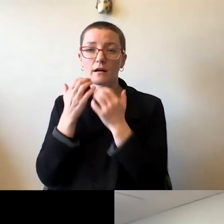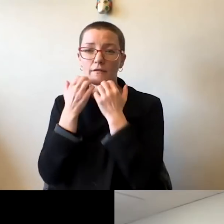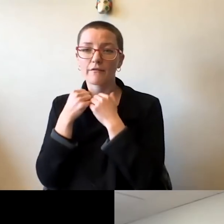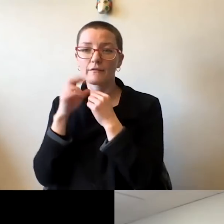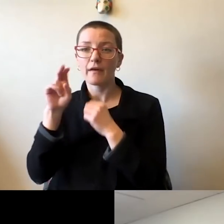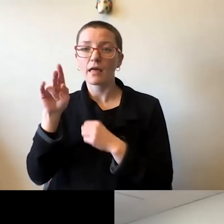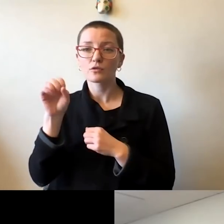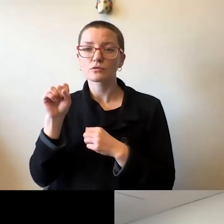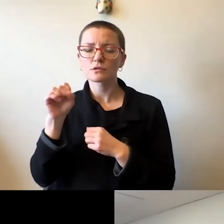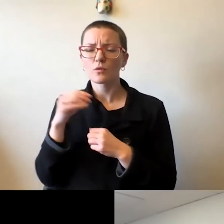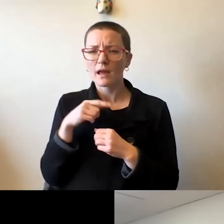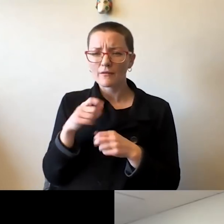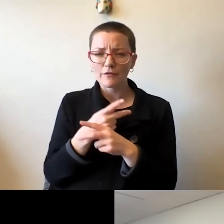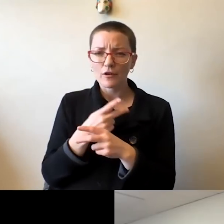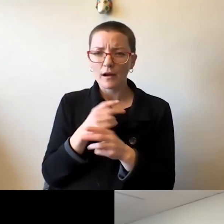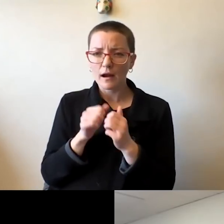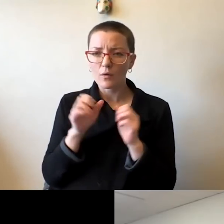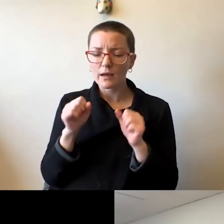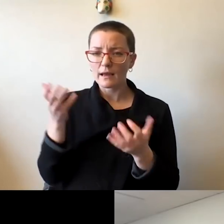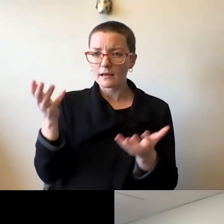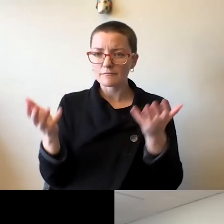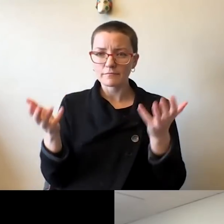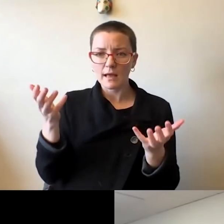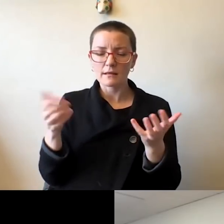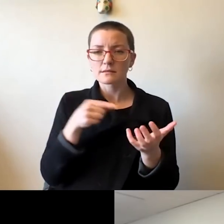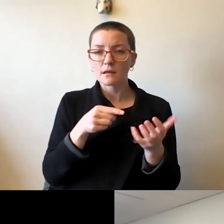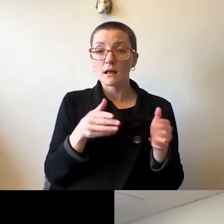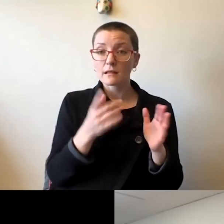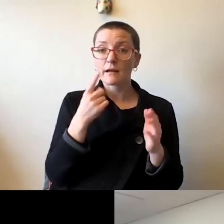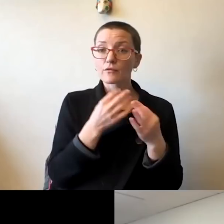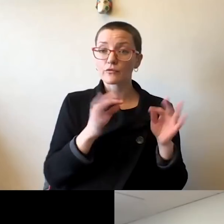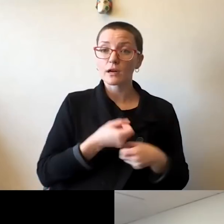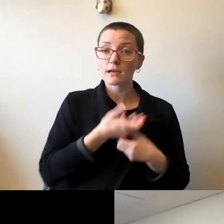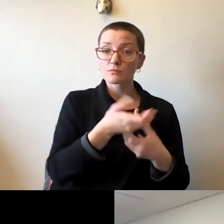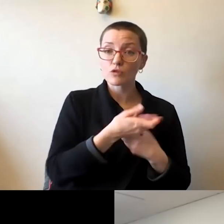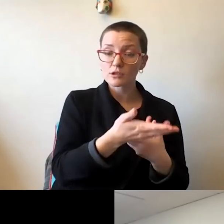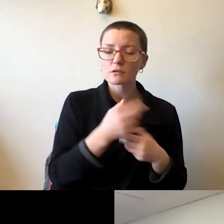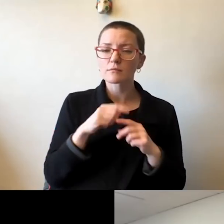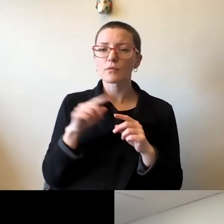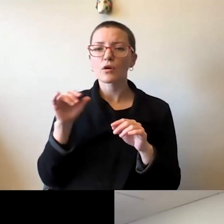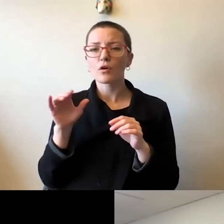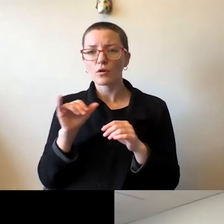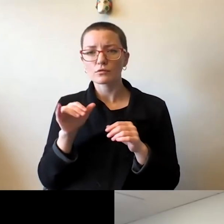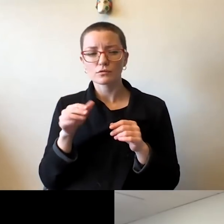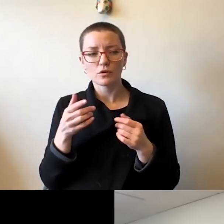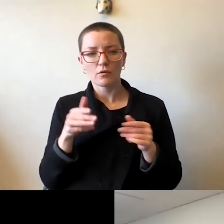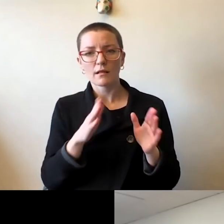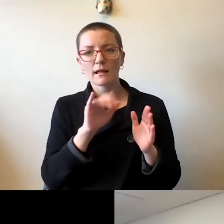to get our arms around this, to allow free expression, but to also do that in a way that's congruent